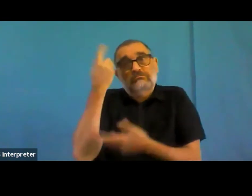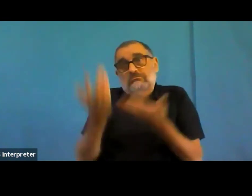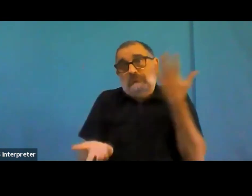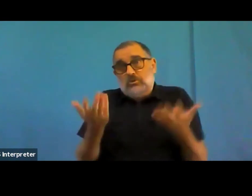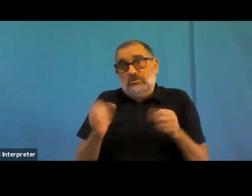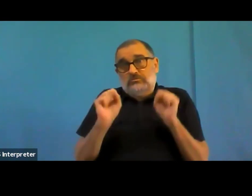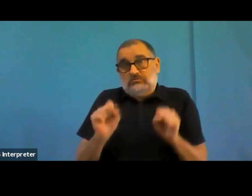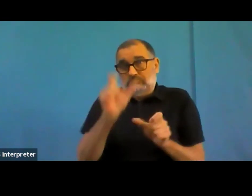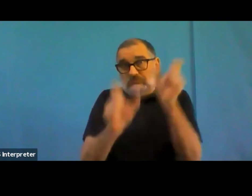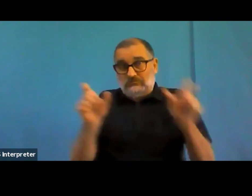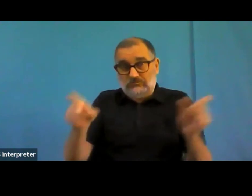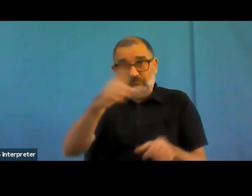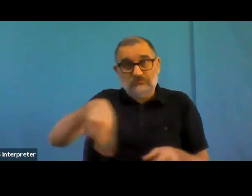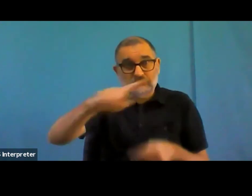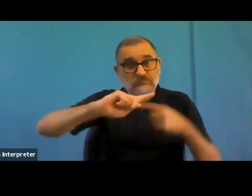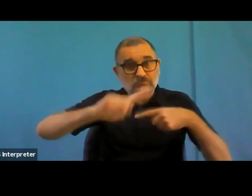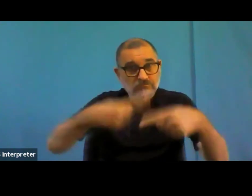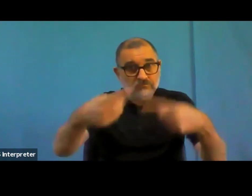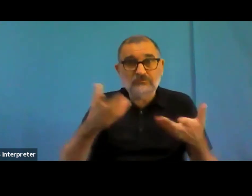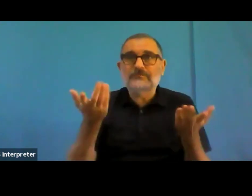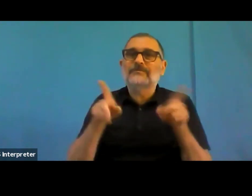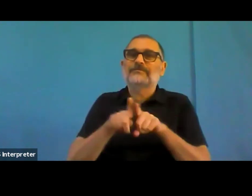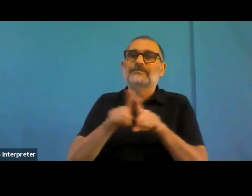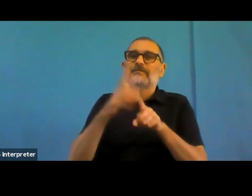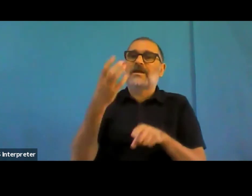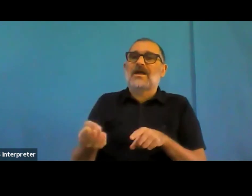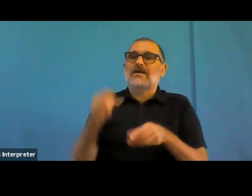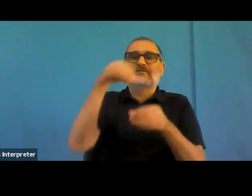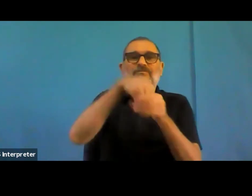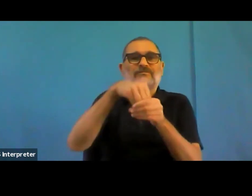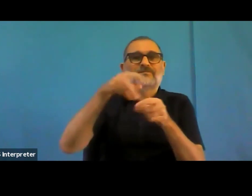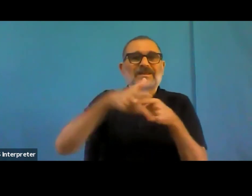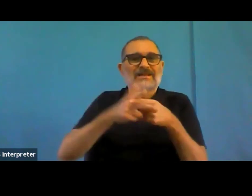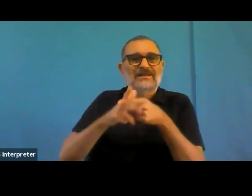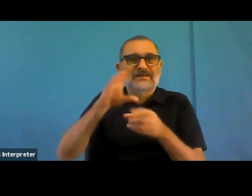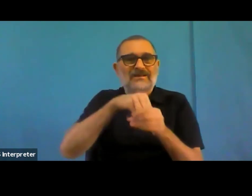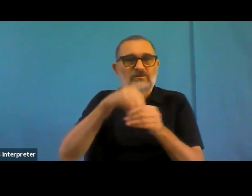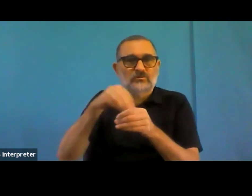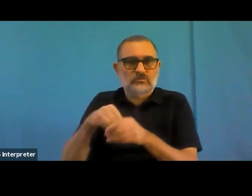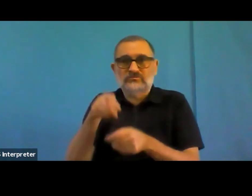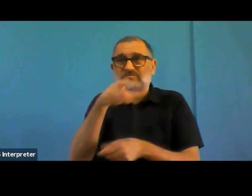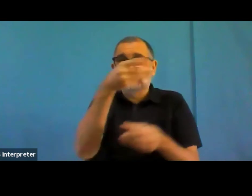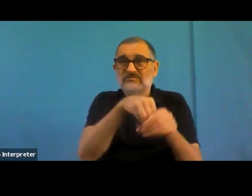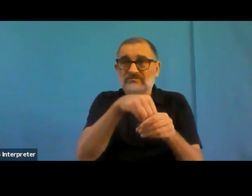So how would the public sector body in this case University, but any organization, how would they fix that problem?